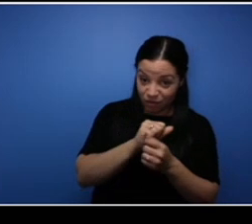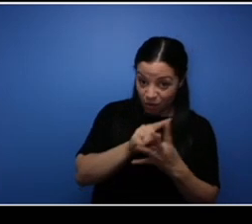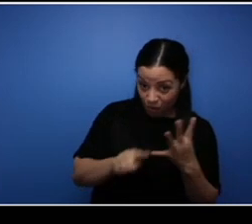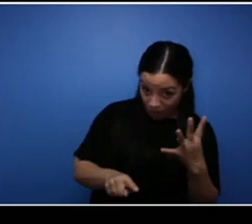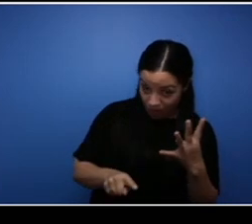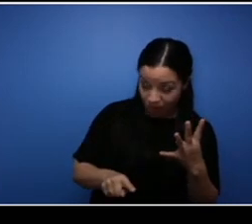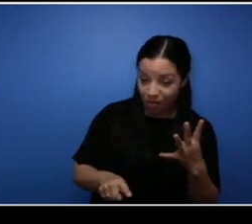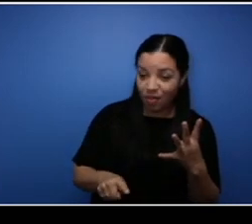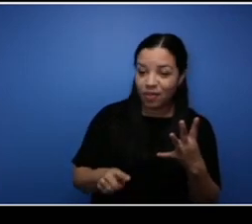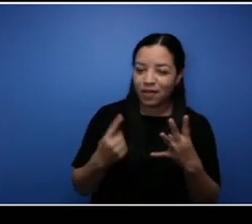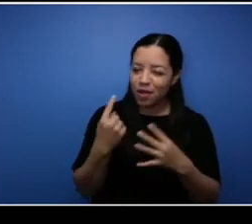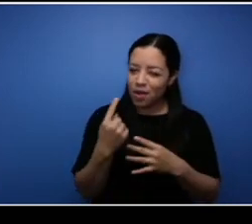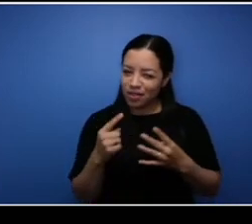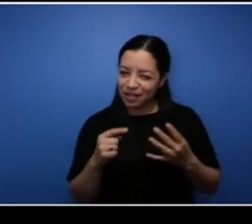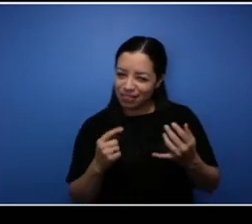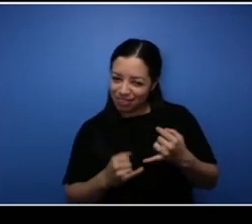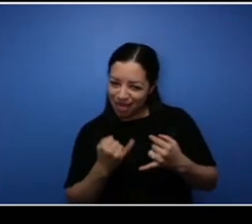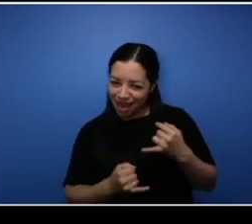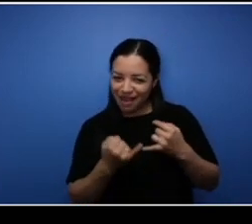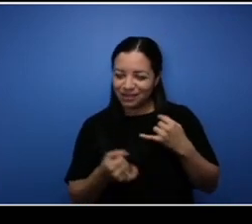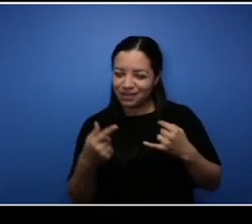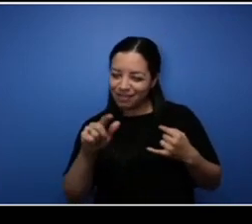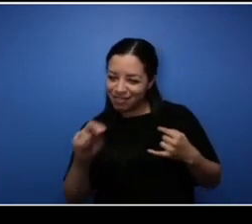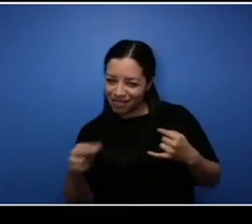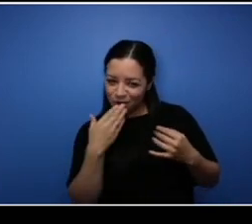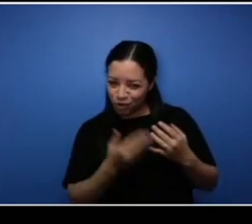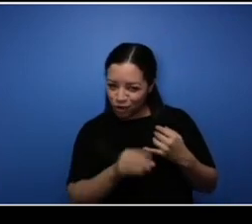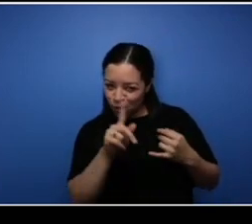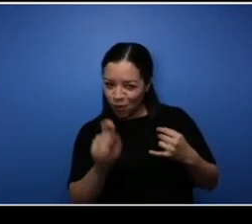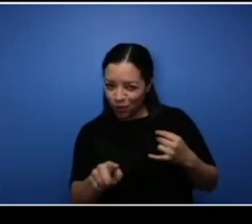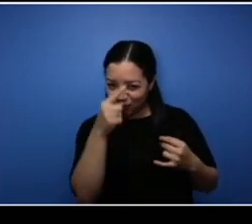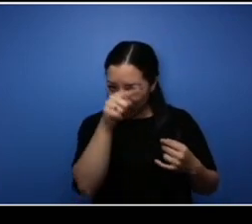I think is a really good question that I really want to get answered. So I'll start with you,